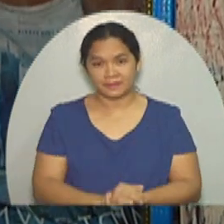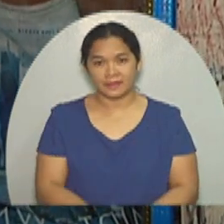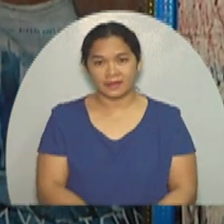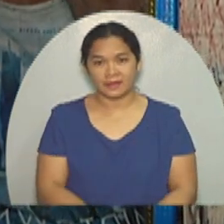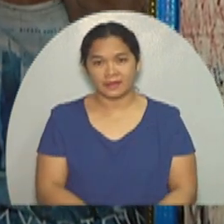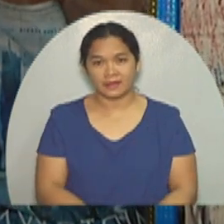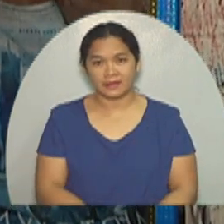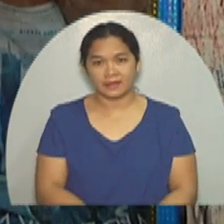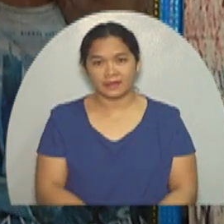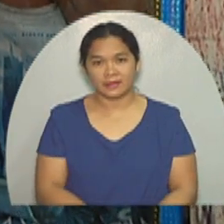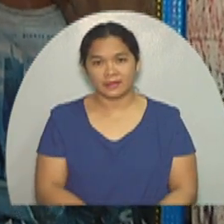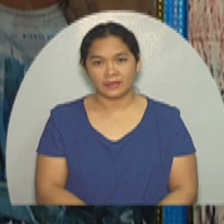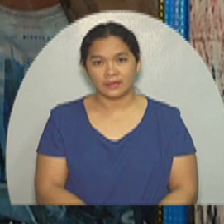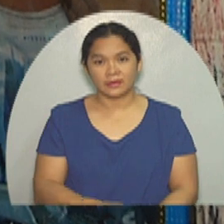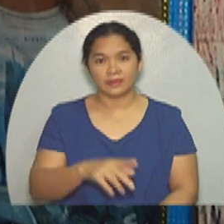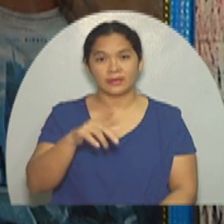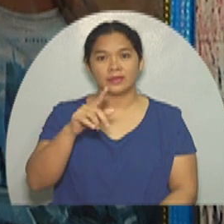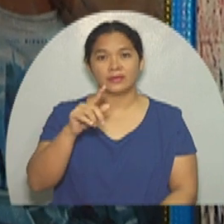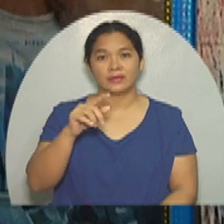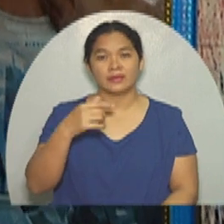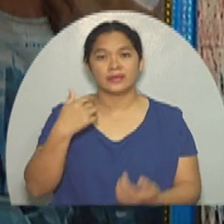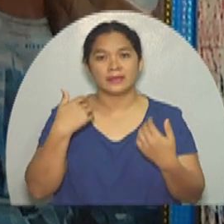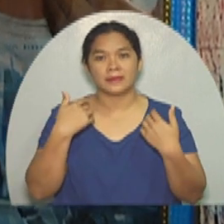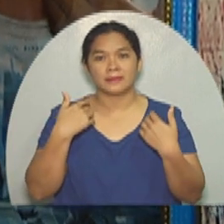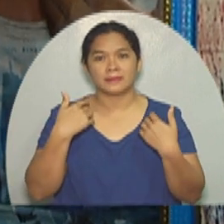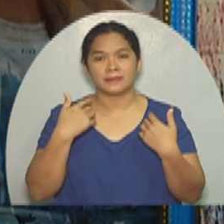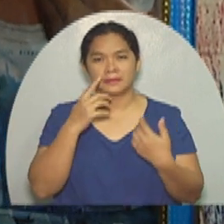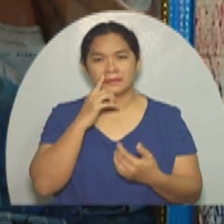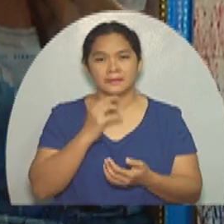My gums got pricked by a toothpick,